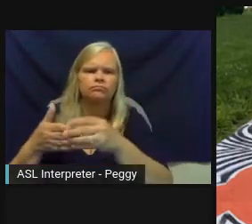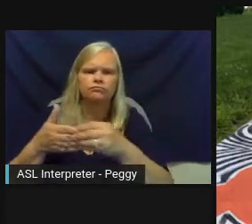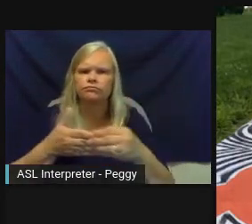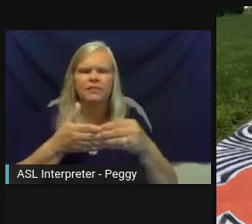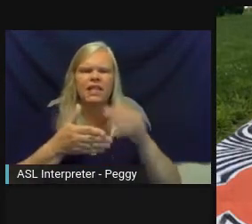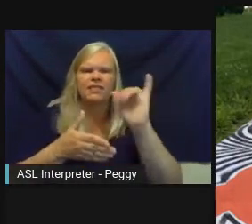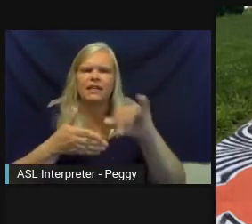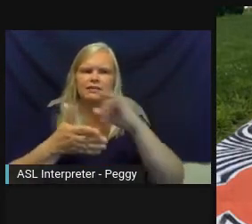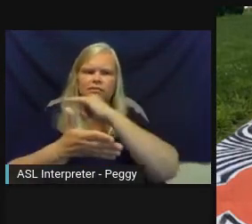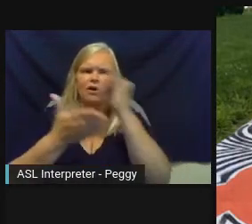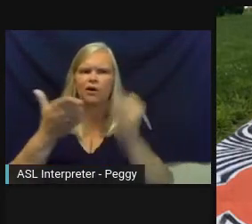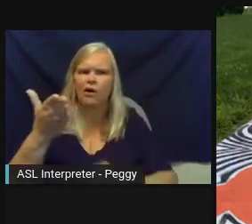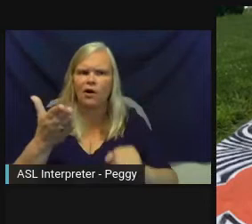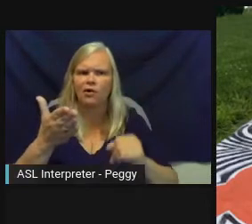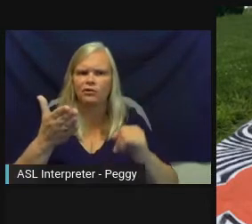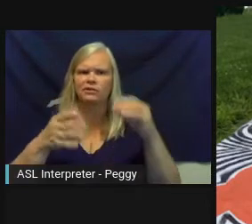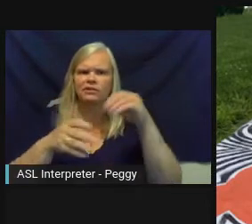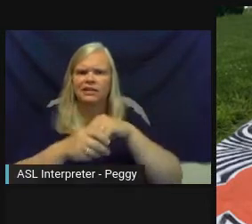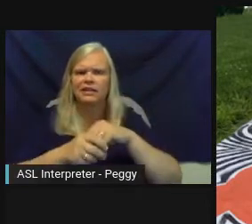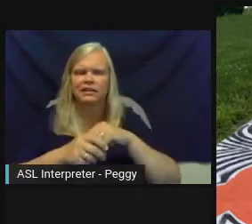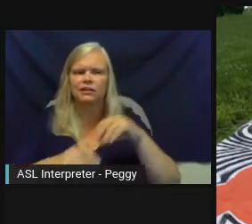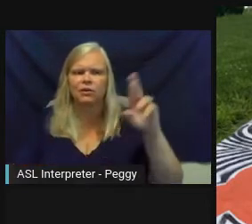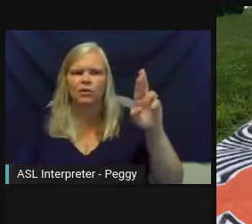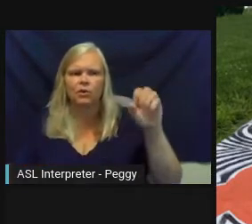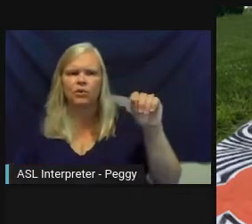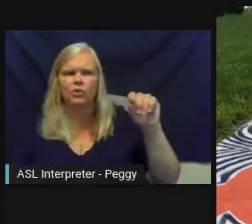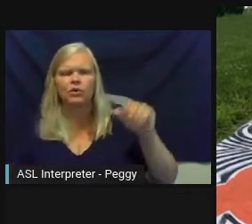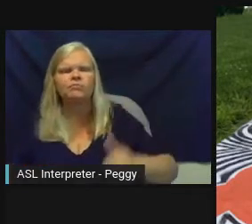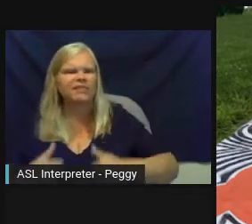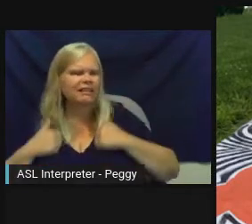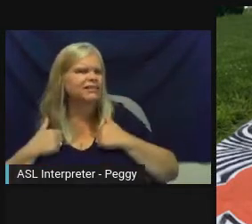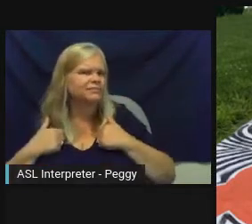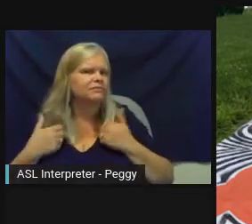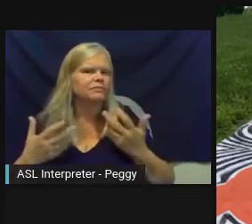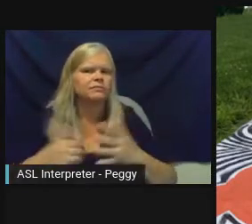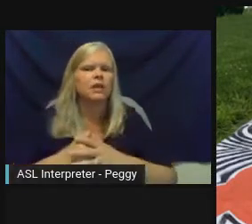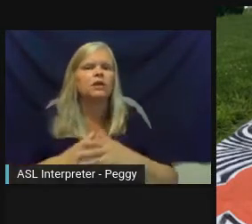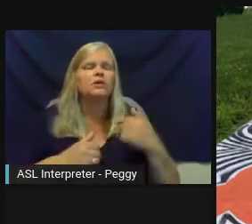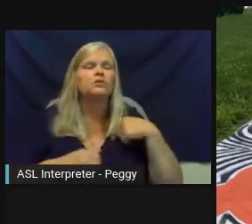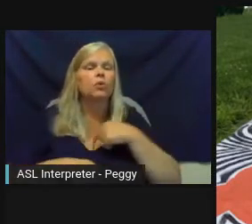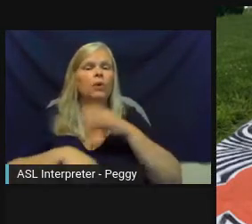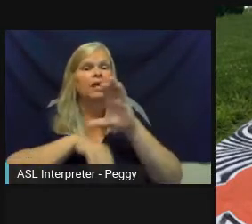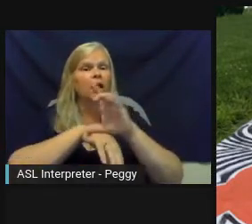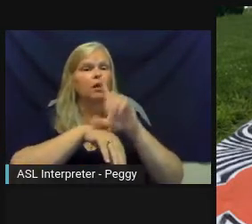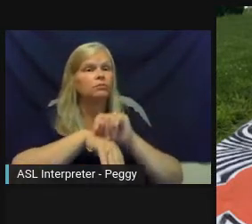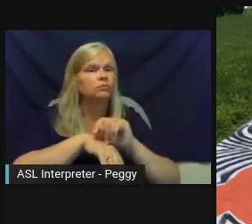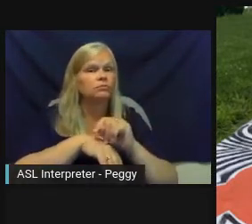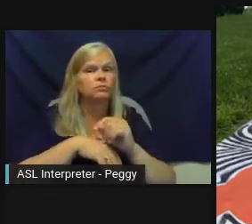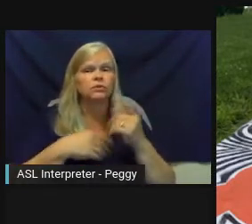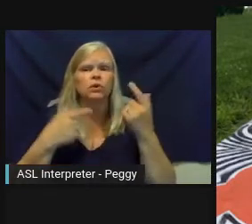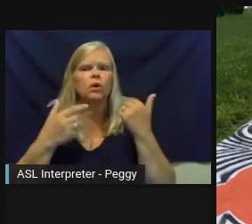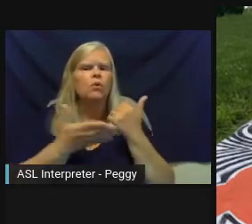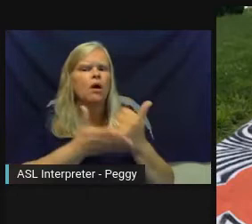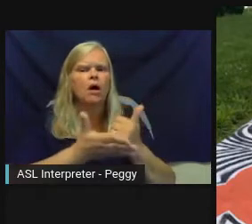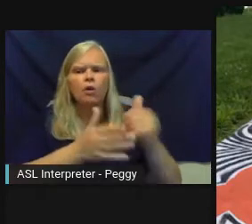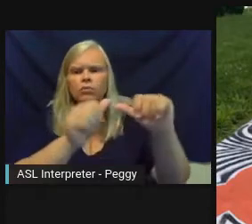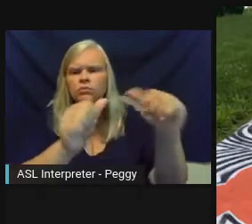artist-in-residency. So what we do as a consultancy, we help with sculptures.